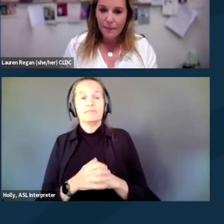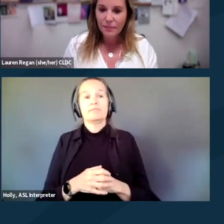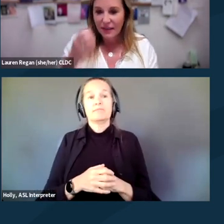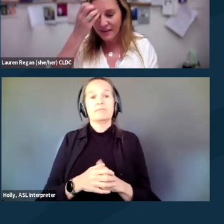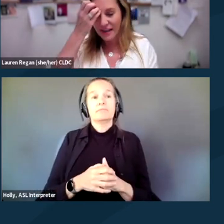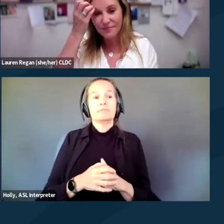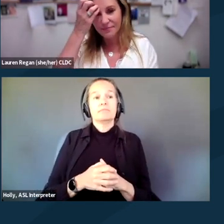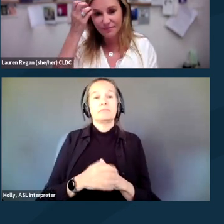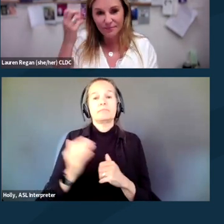Next slide.